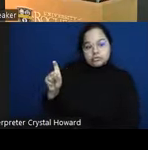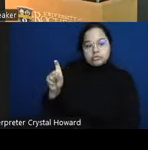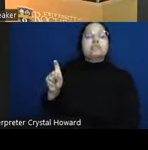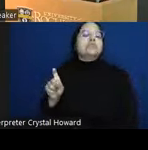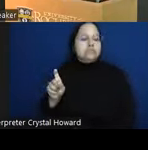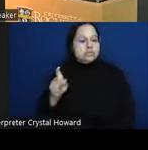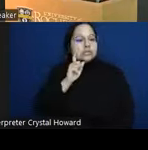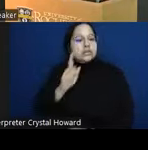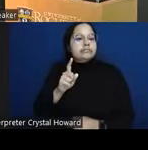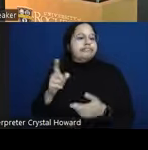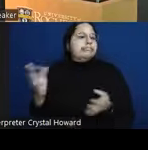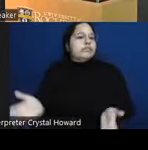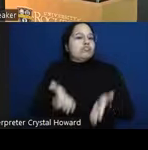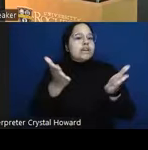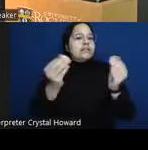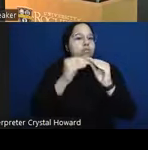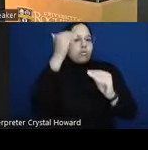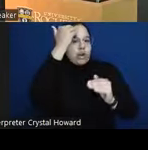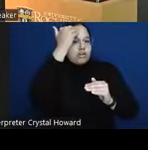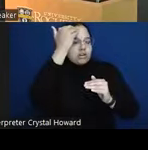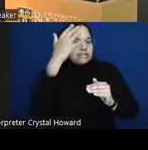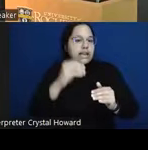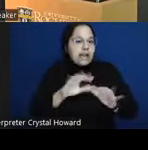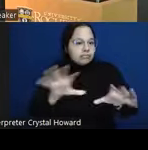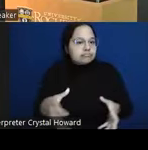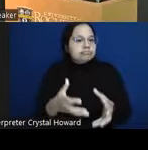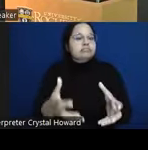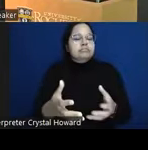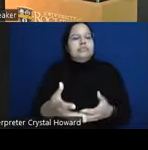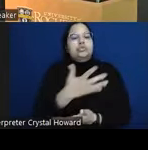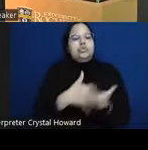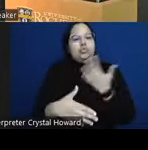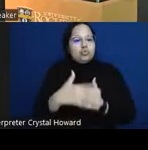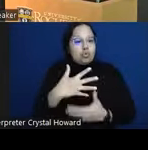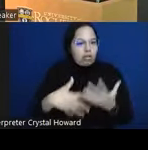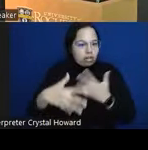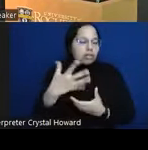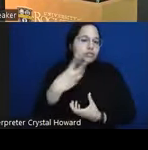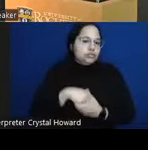and cultural enrichment um and so some of the work that I'm doing is trying to focus on that